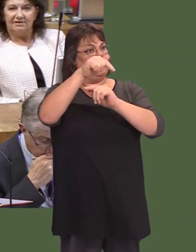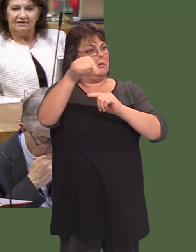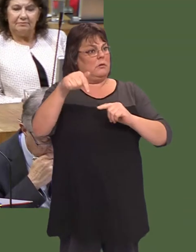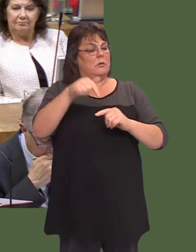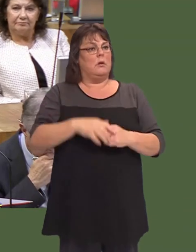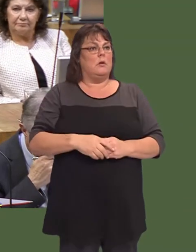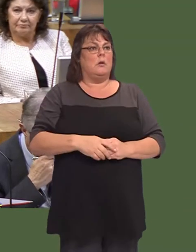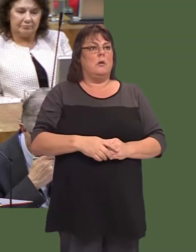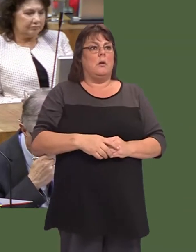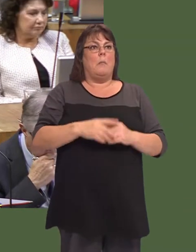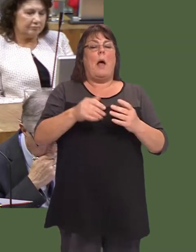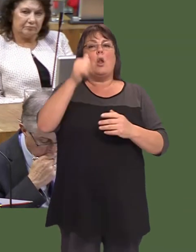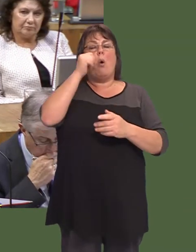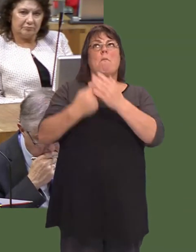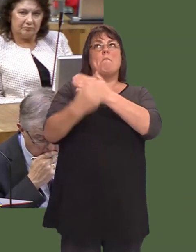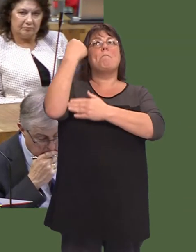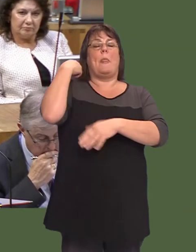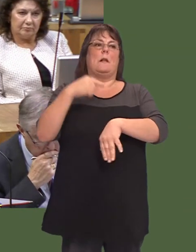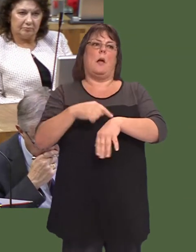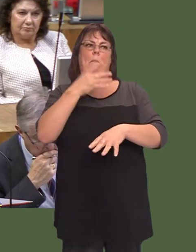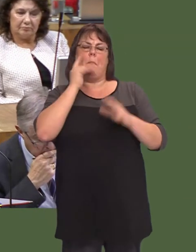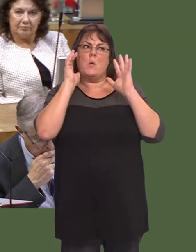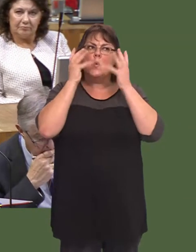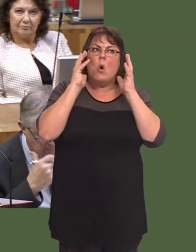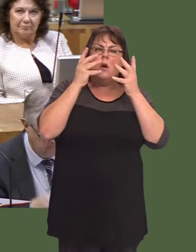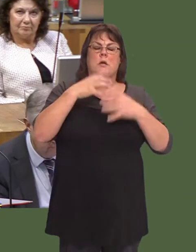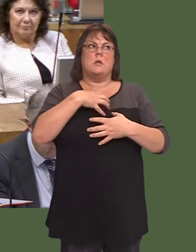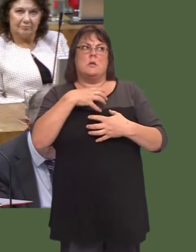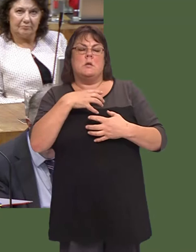But, nevertheless, it is important that peopleís concerns are addressed, because I remember at the time peopleís concerns.